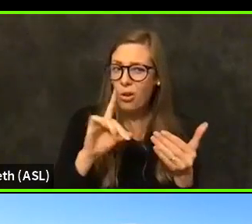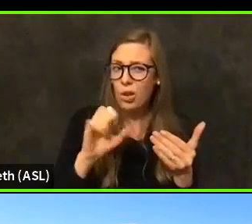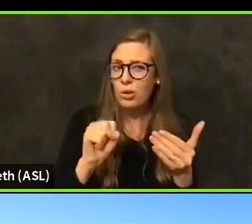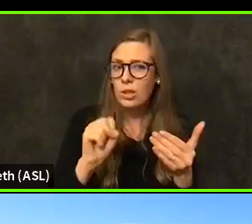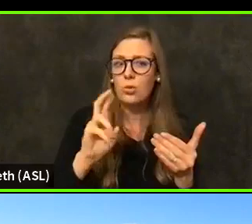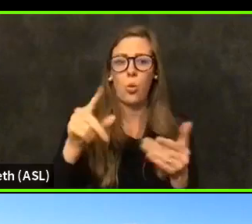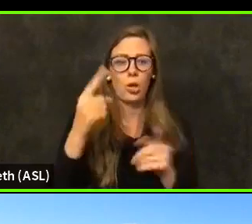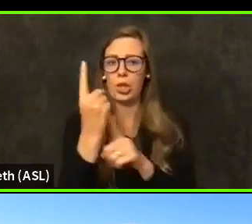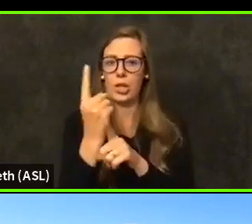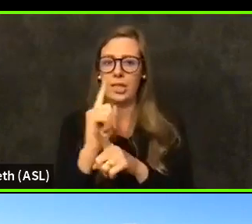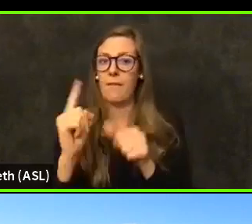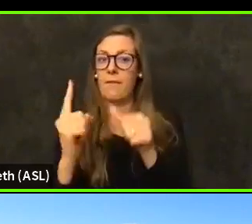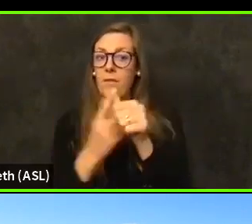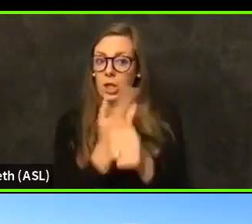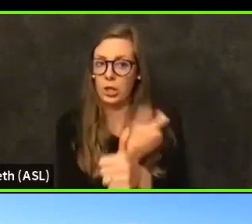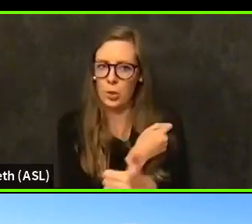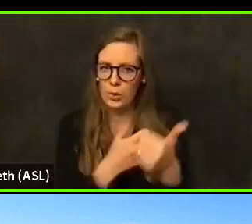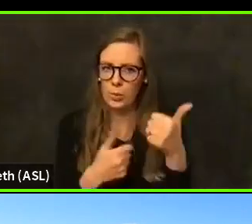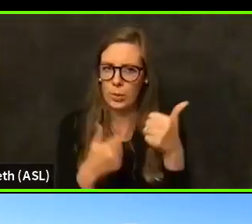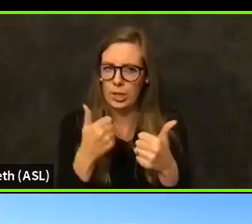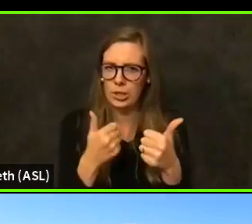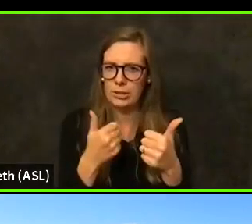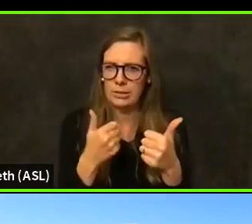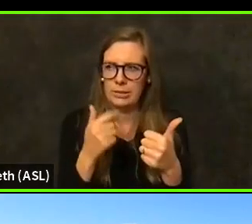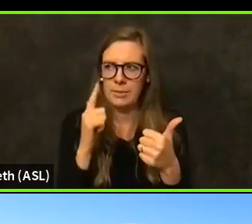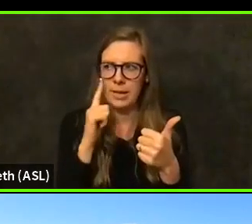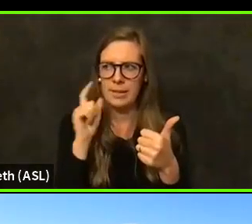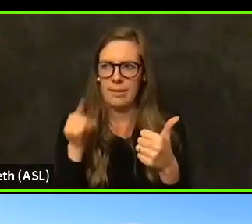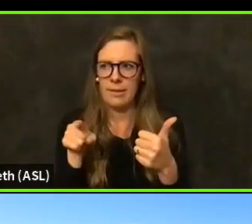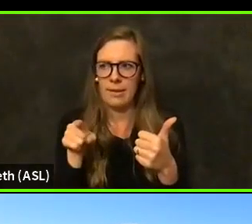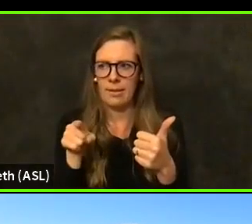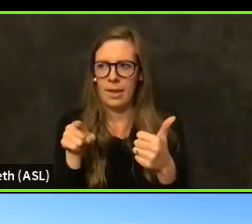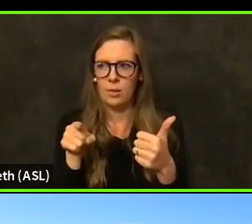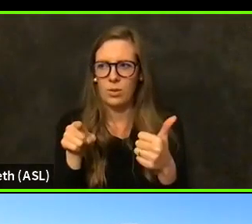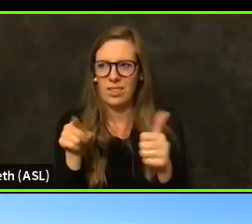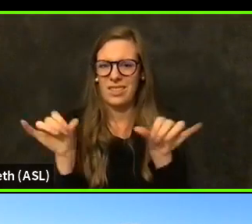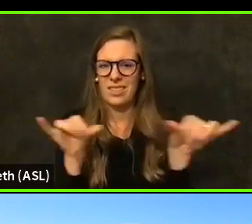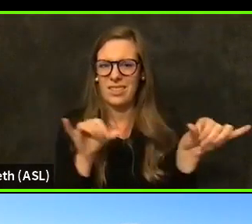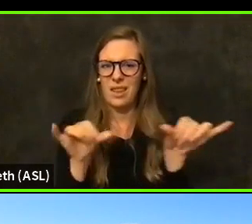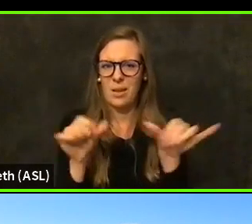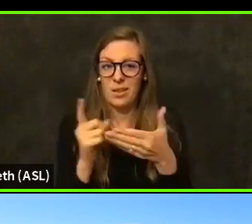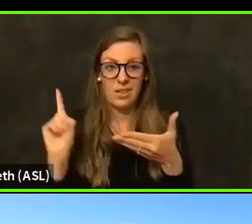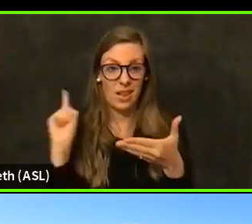Because I think that pretty much mirrors what we saw last week. Is that right?